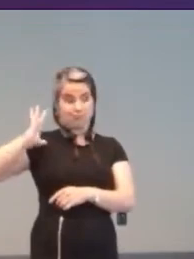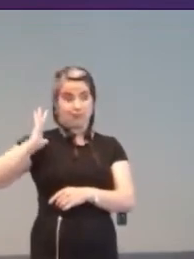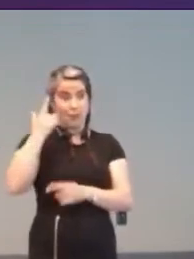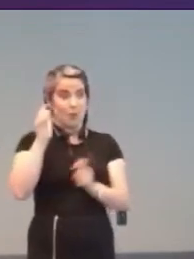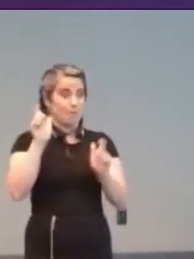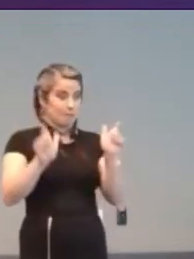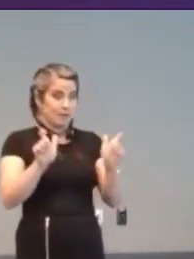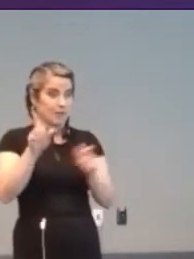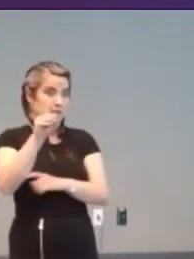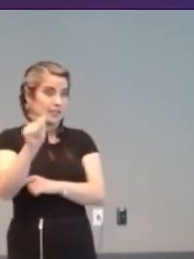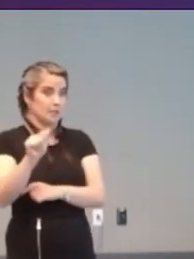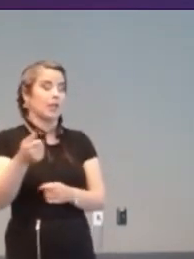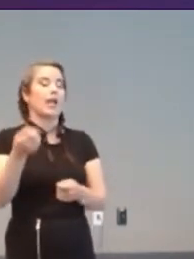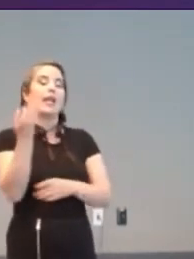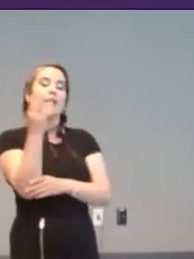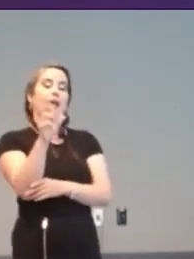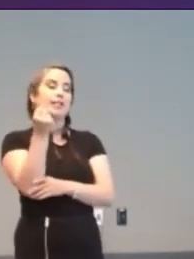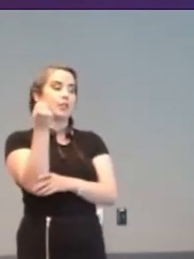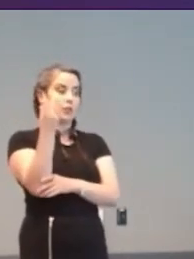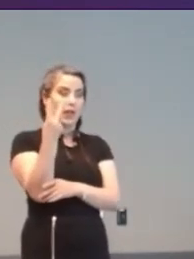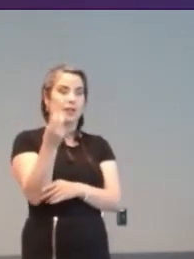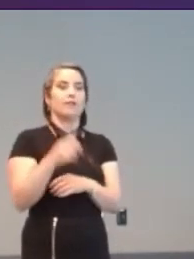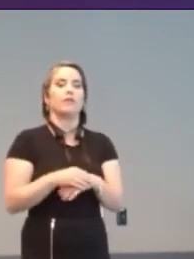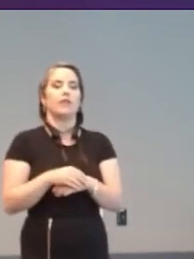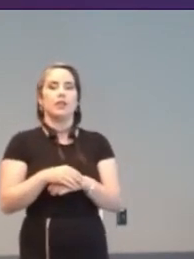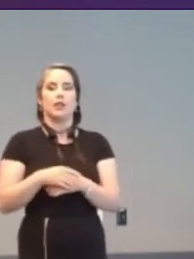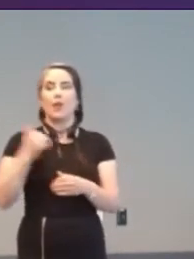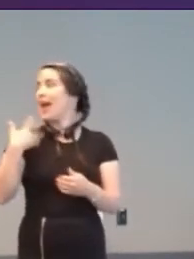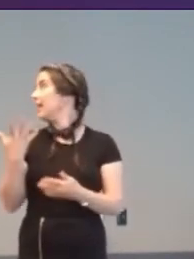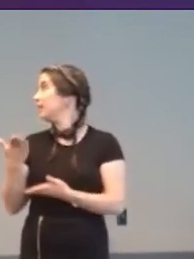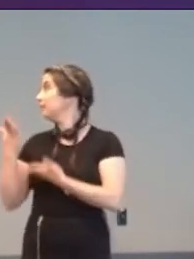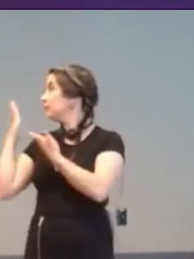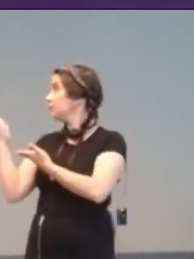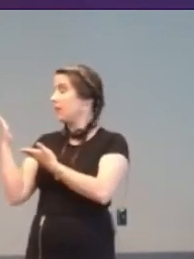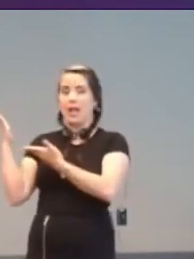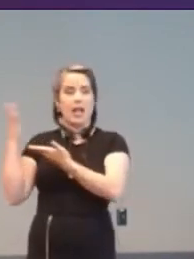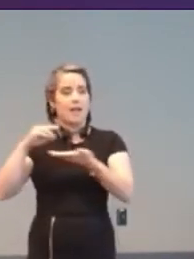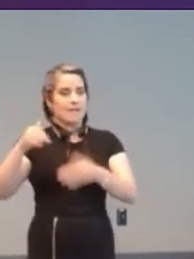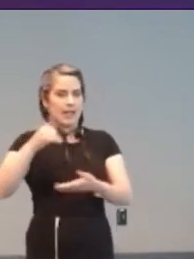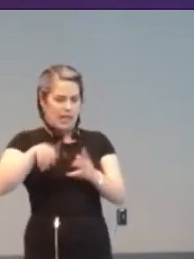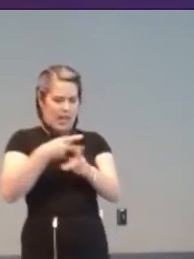The 1912 Exploring Optophone enabled a blind person to hear the varying light